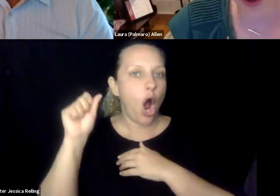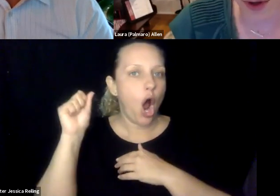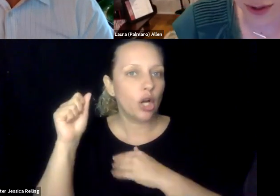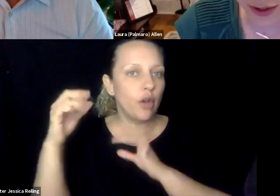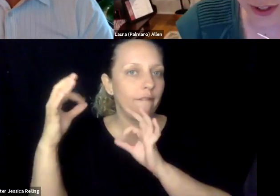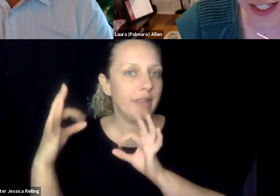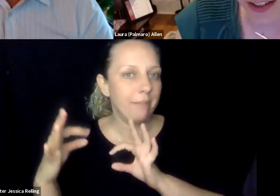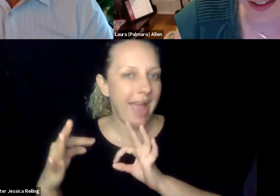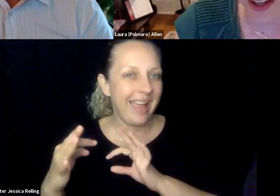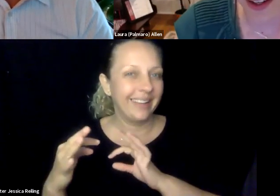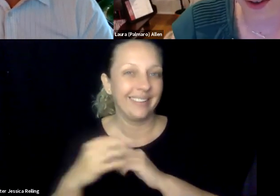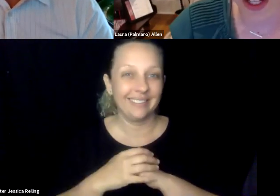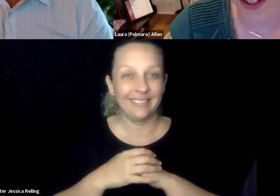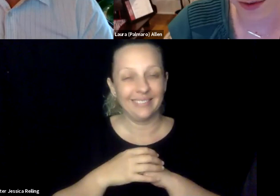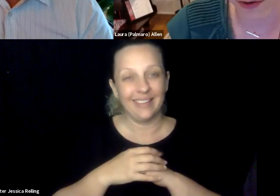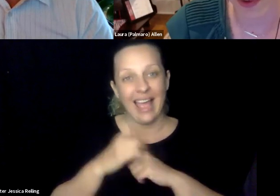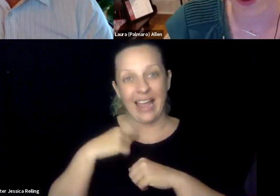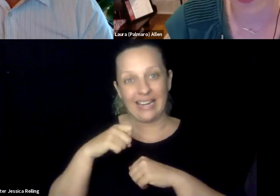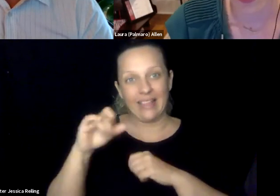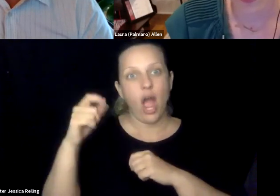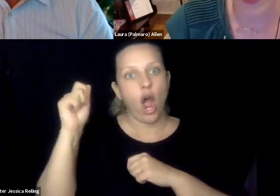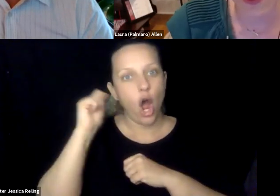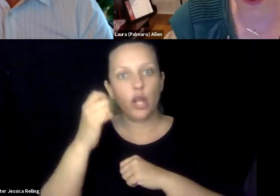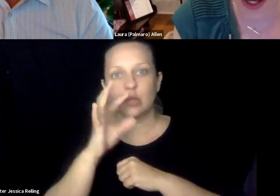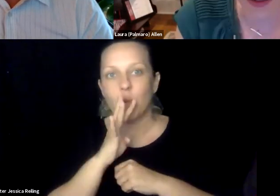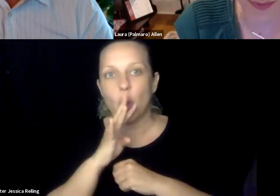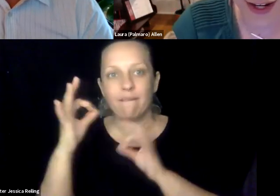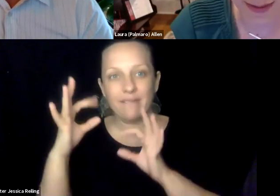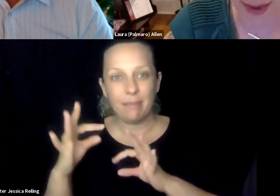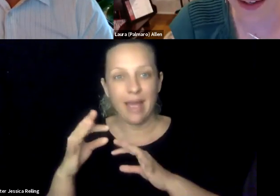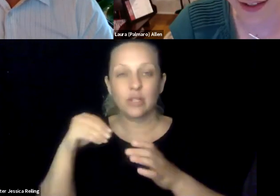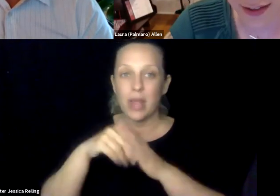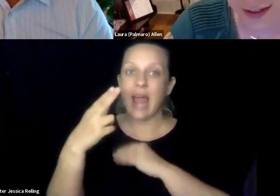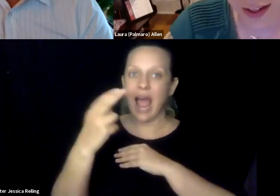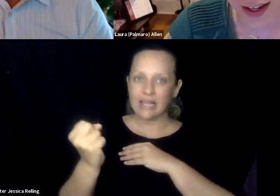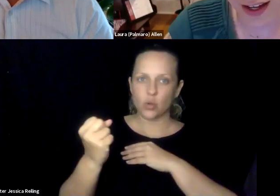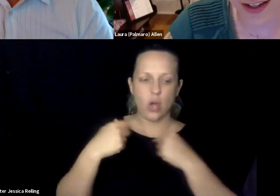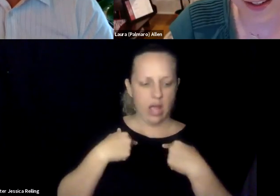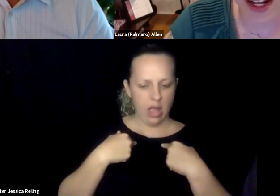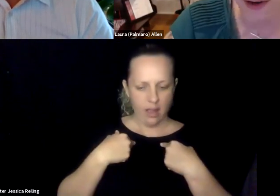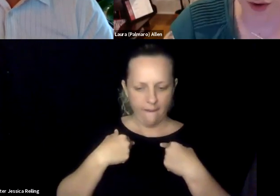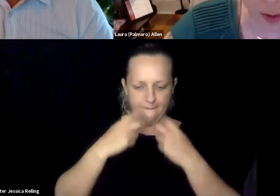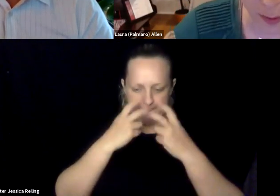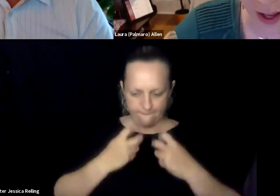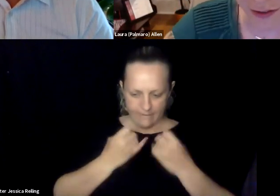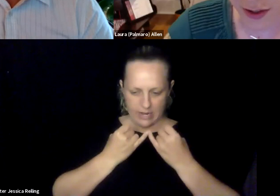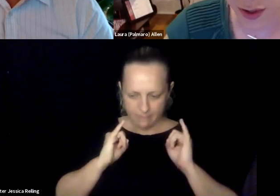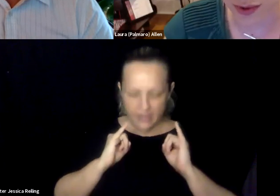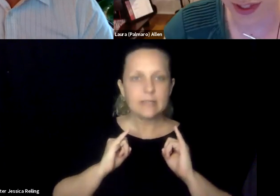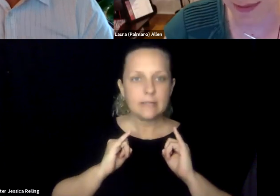that needed some sort of accessible format, I needed to use audio spoken feedback, and those early, early years, early high school